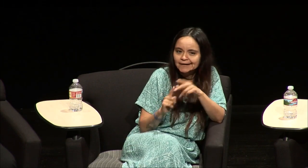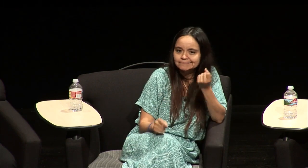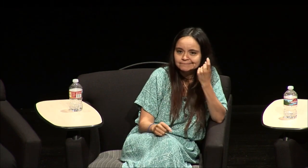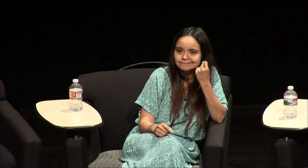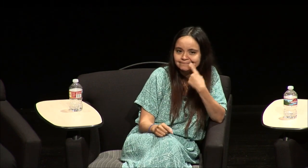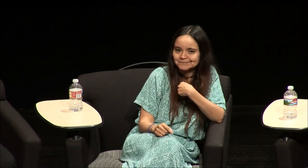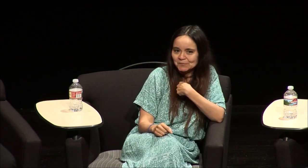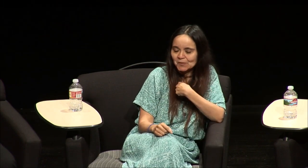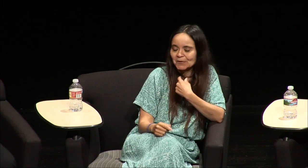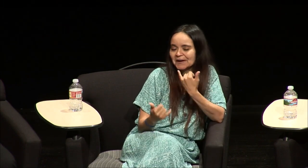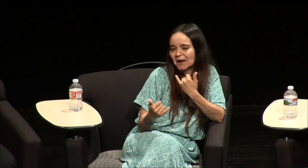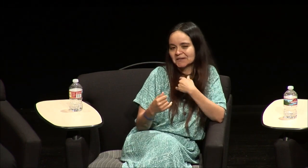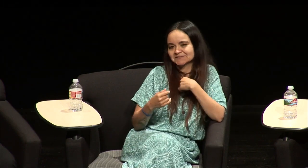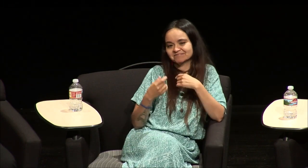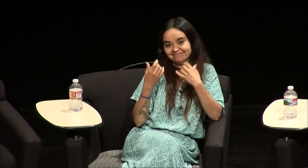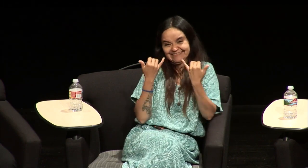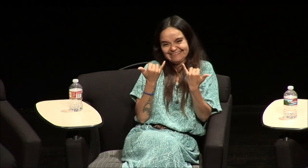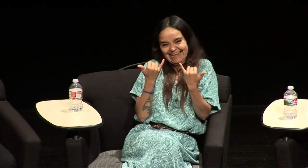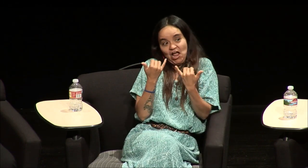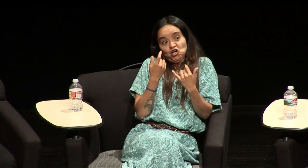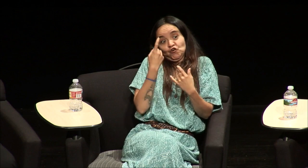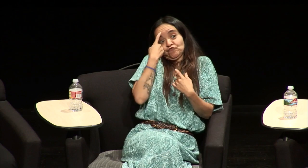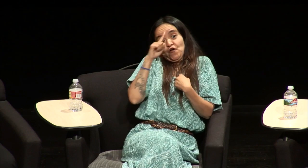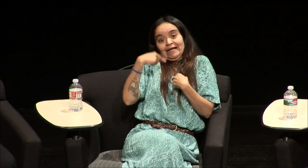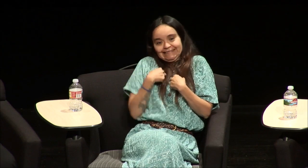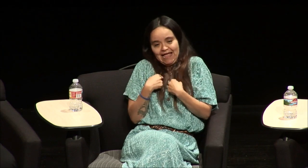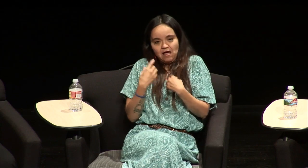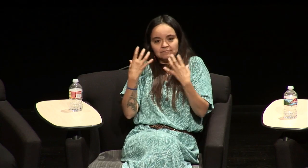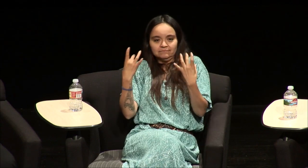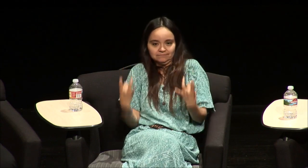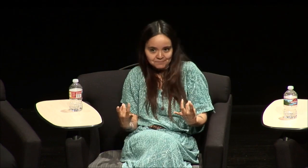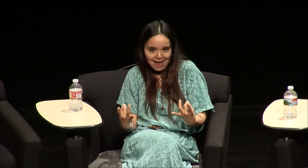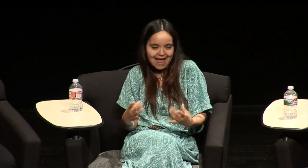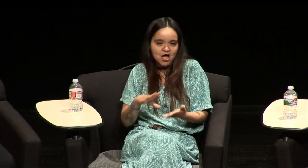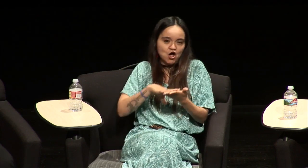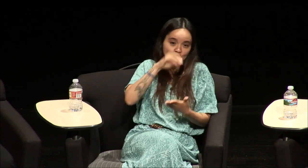and now I'm starting to understand more and more you know my role at work for me